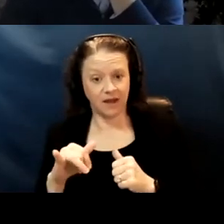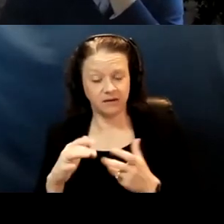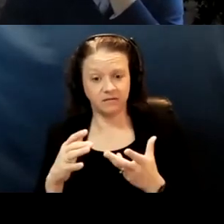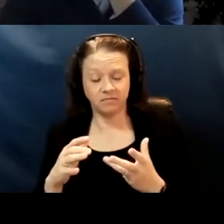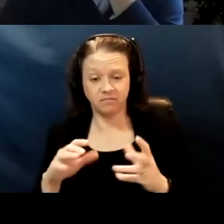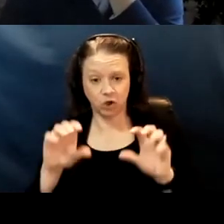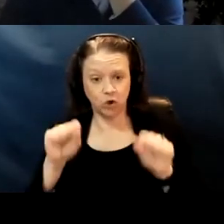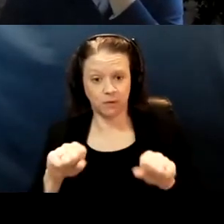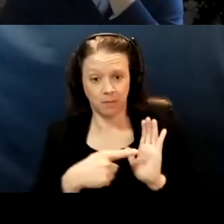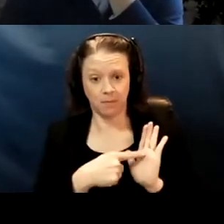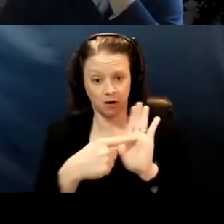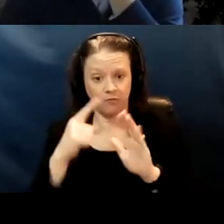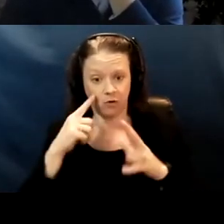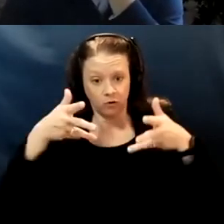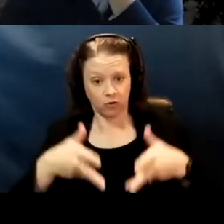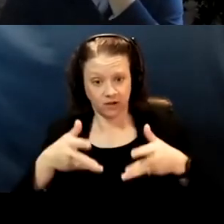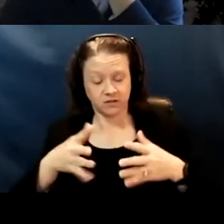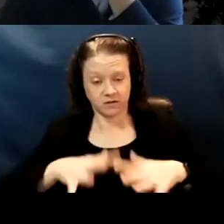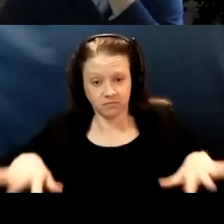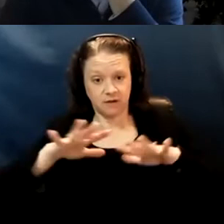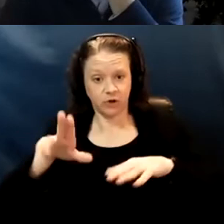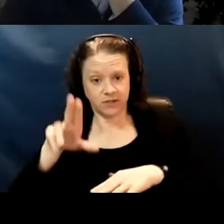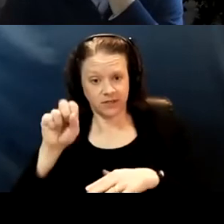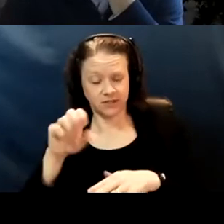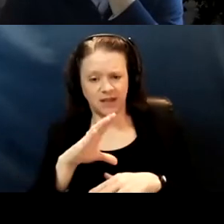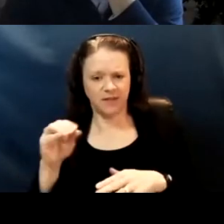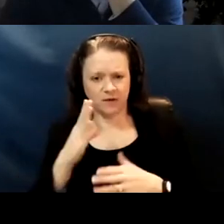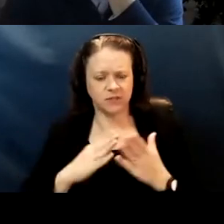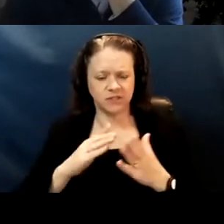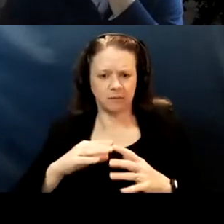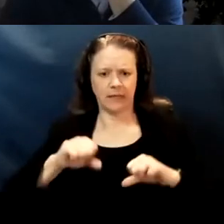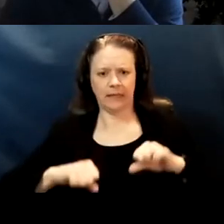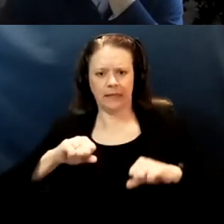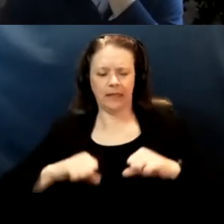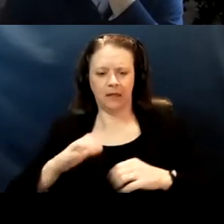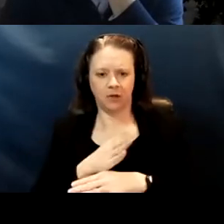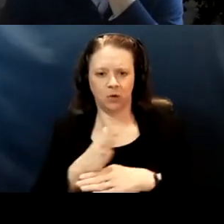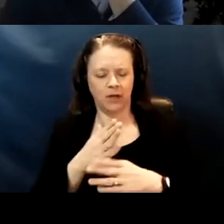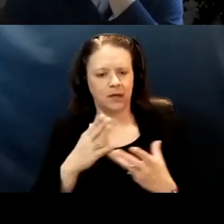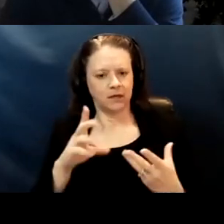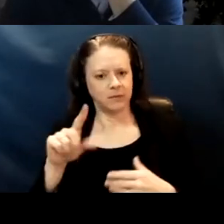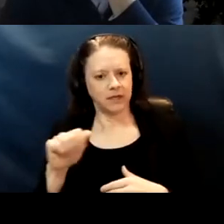But still there's some hesitancy between disability and aging organizations to come together